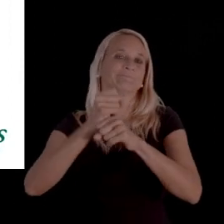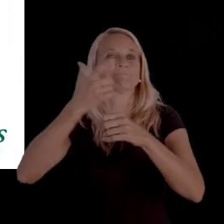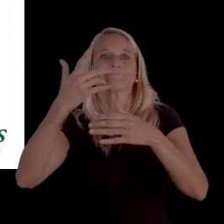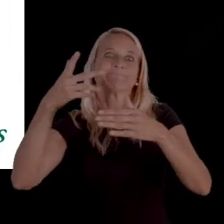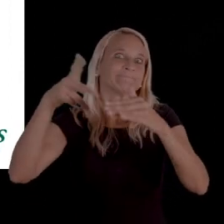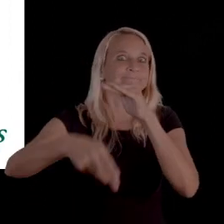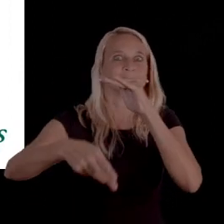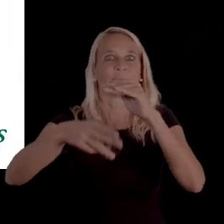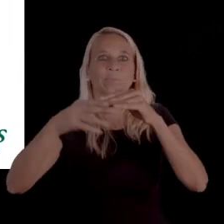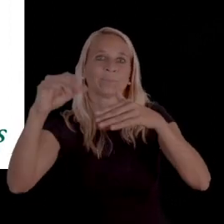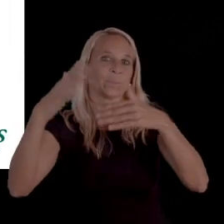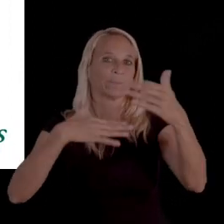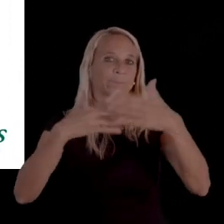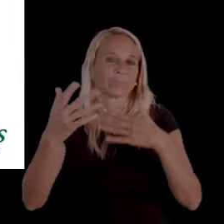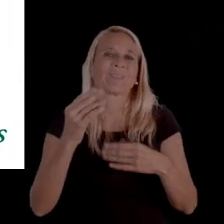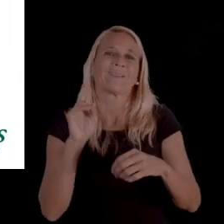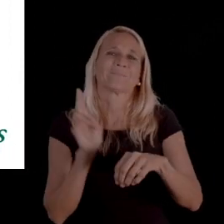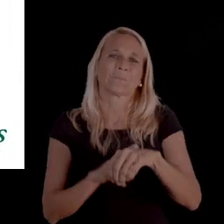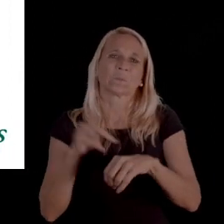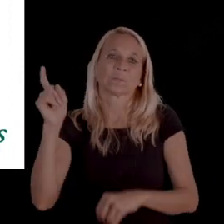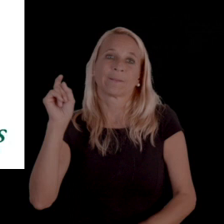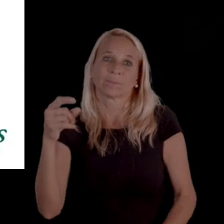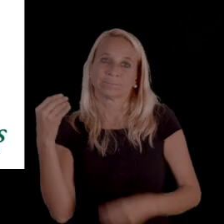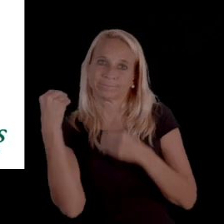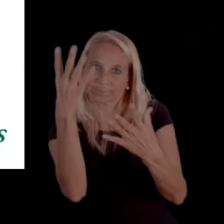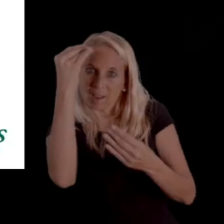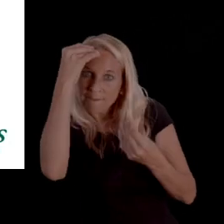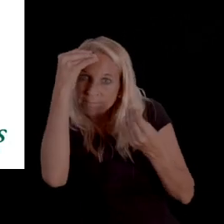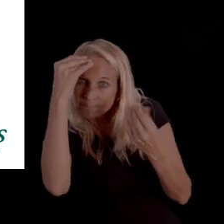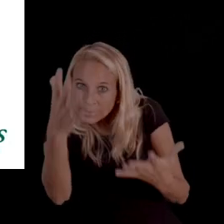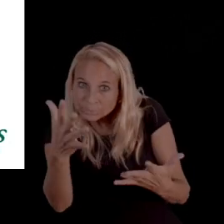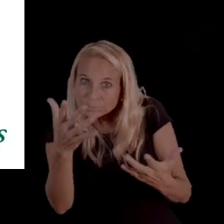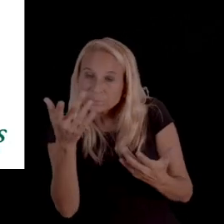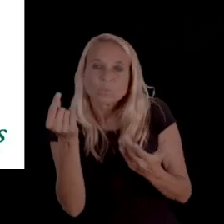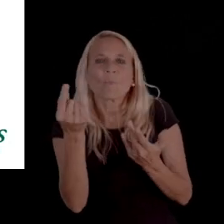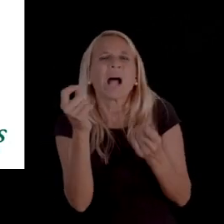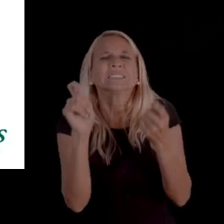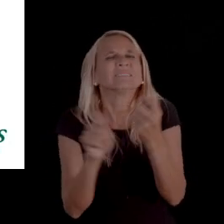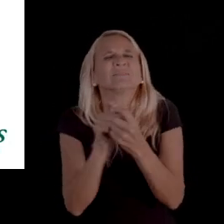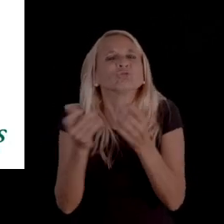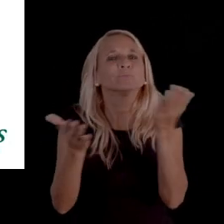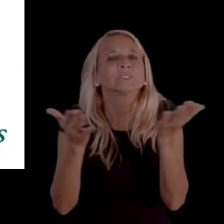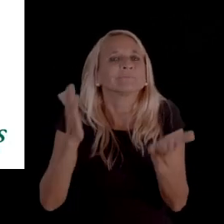And then, of course, they do have to have information about what service is being denied